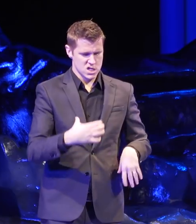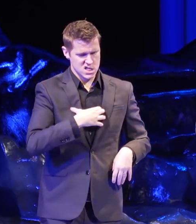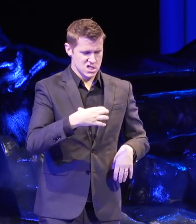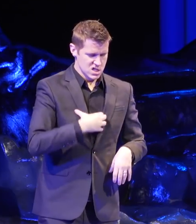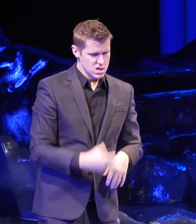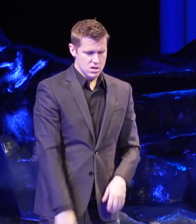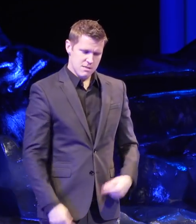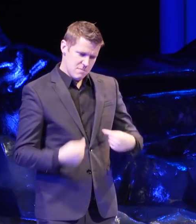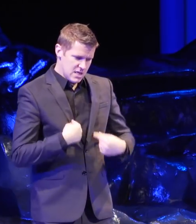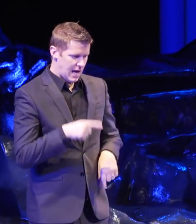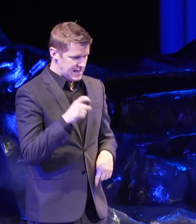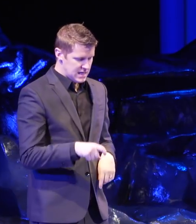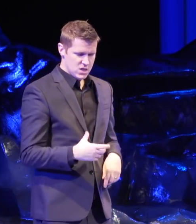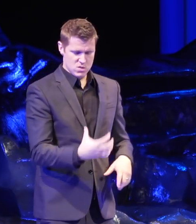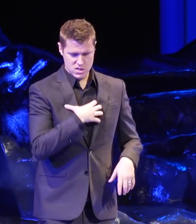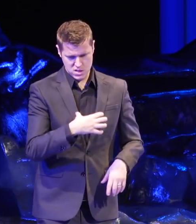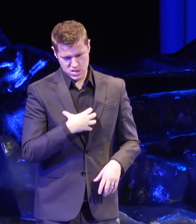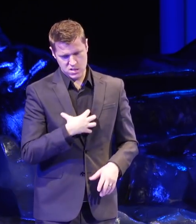and your need for catharsis, right?